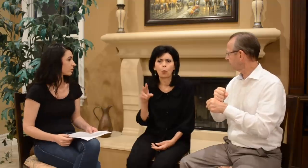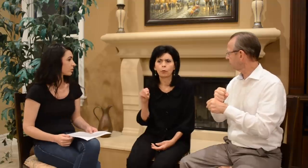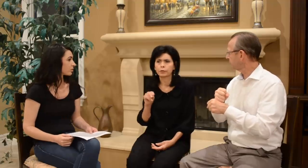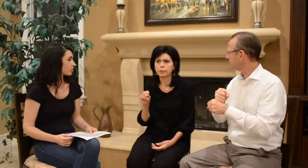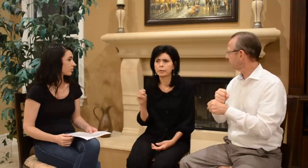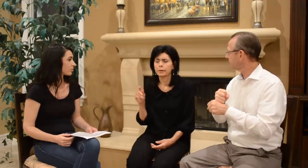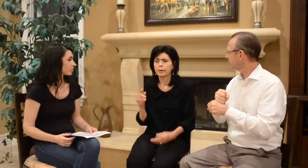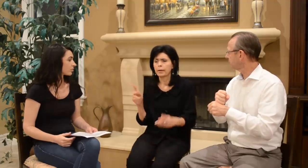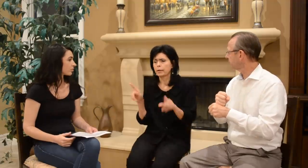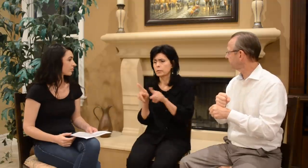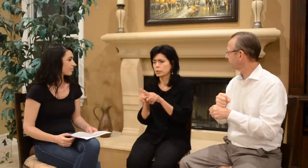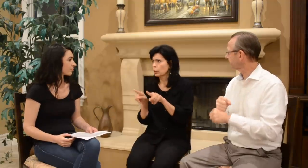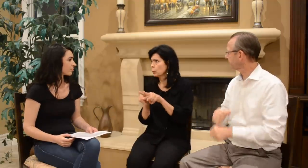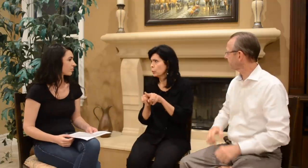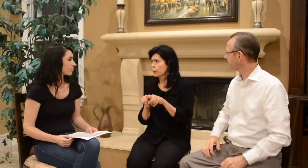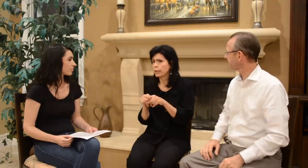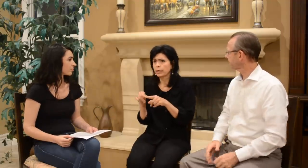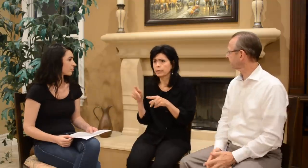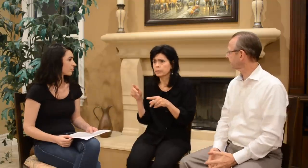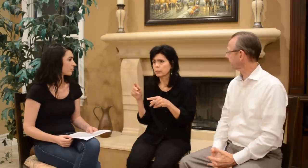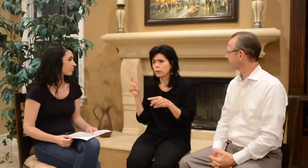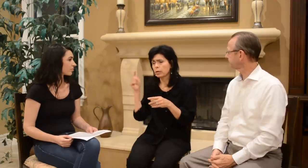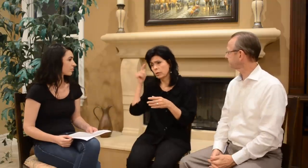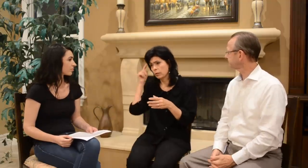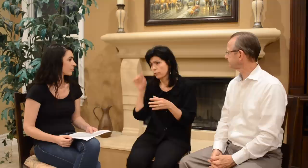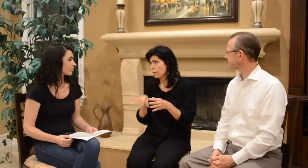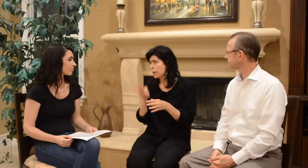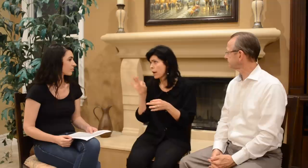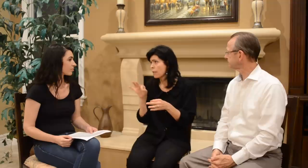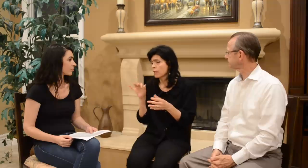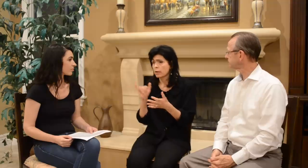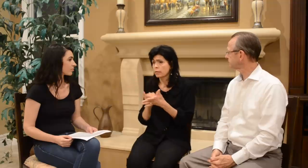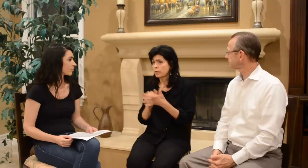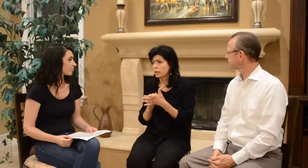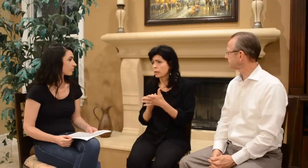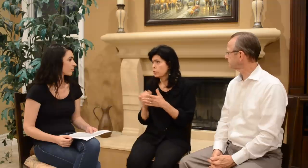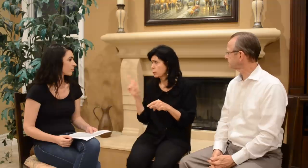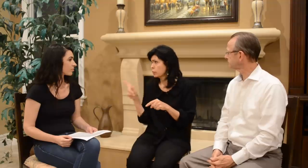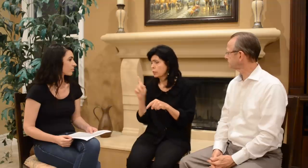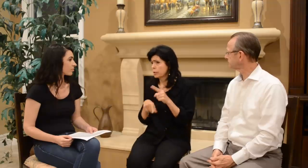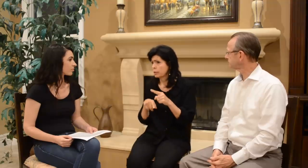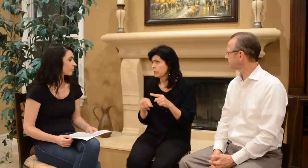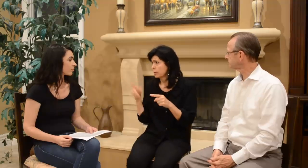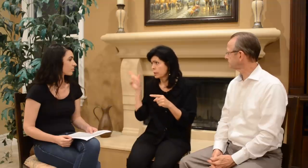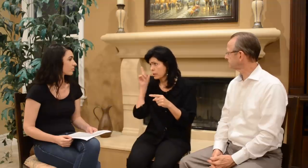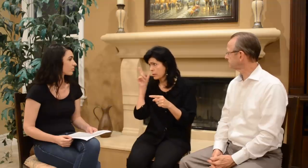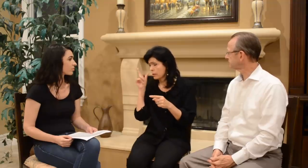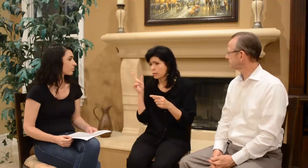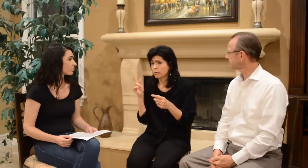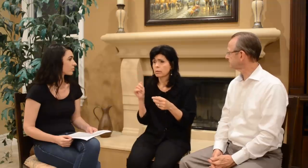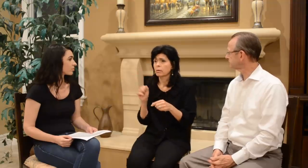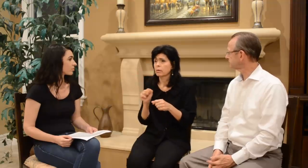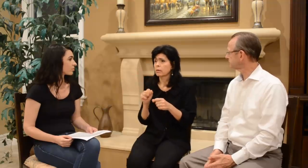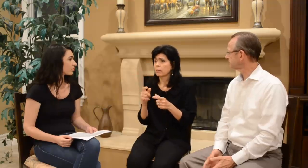Nooo- as soon as we found out that you couldn’t hear